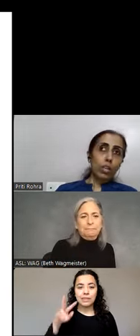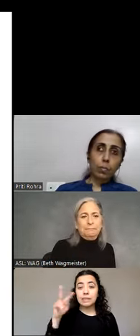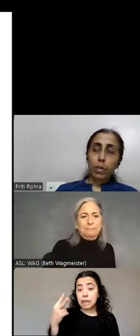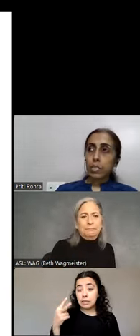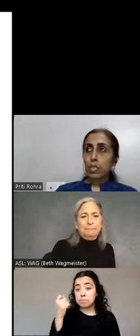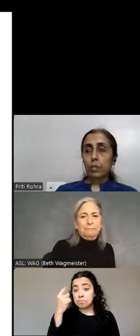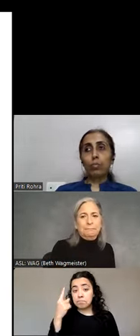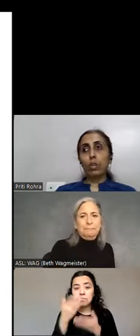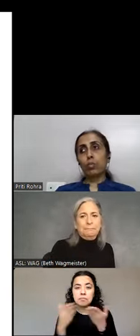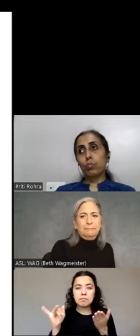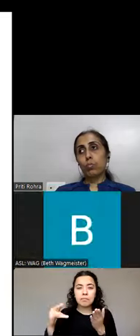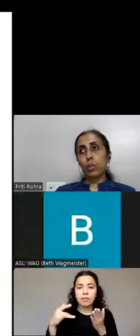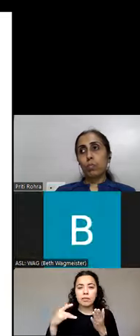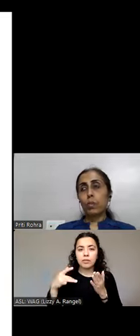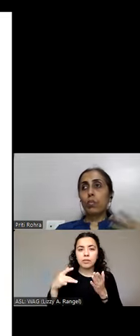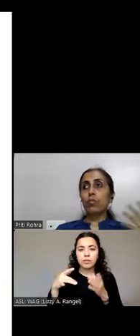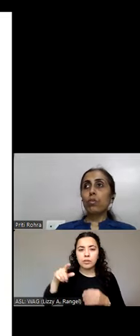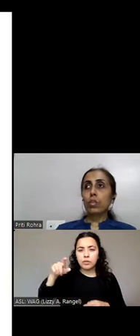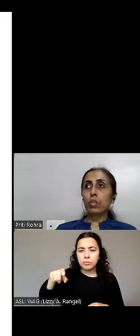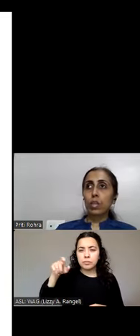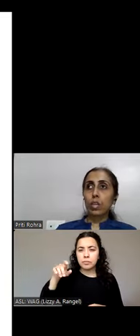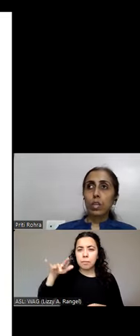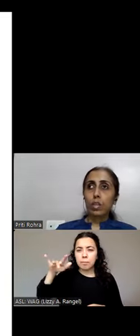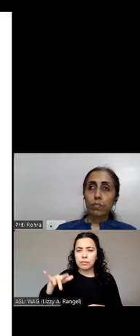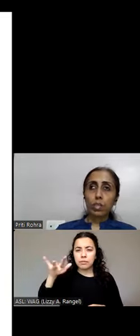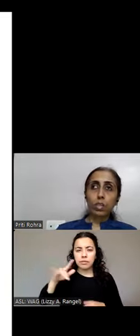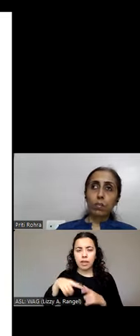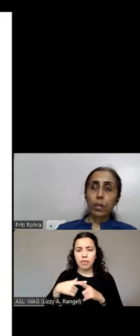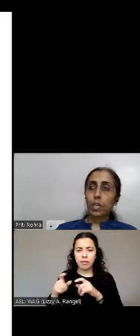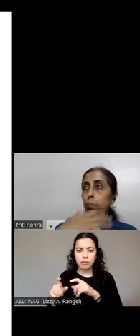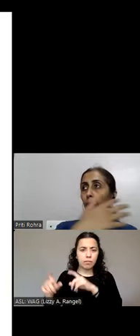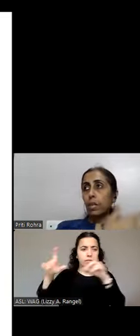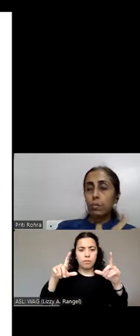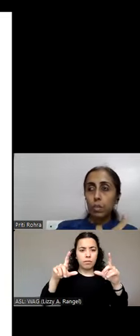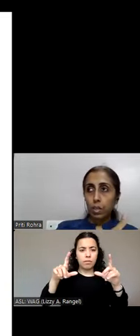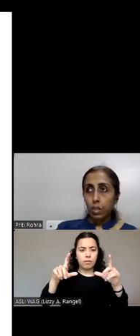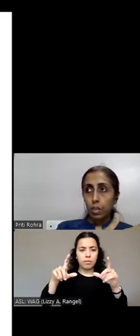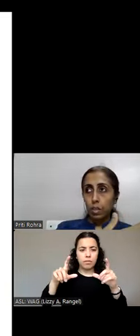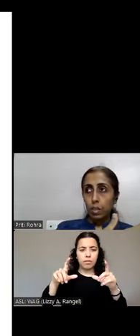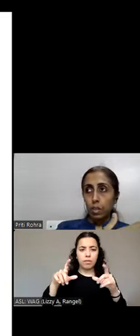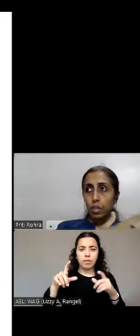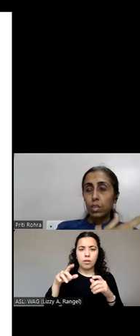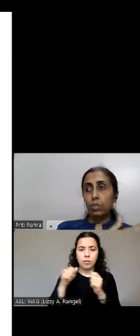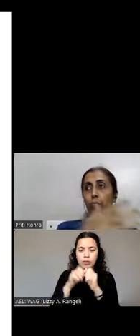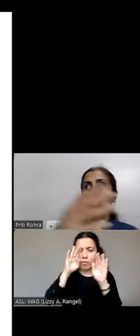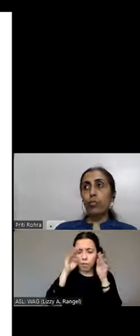a button and a (?) Is open. With the focus again and the background contained. It doesn't move to